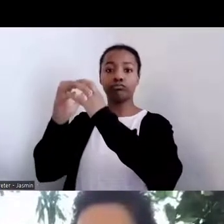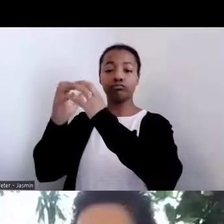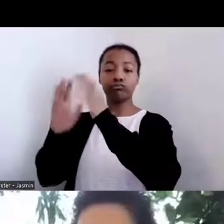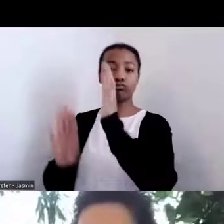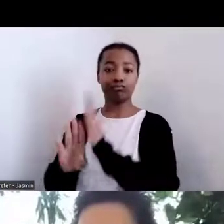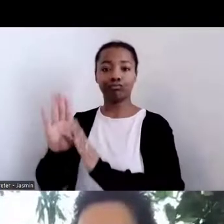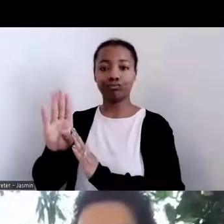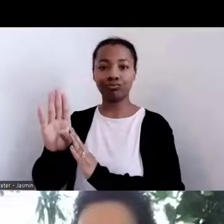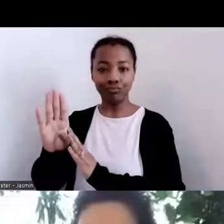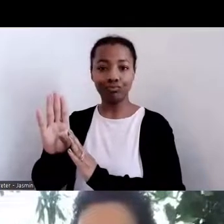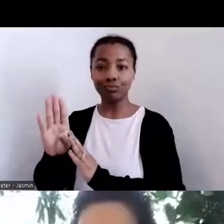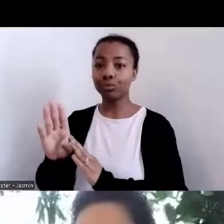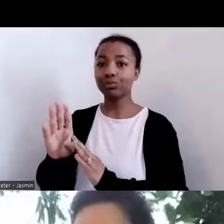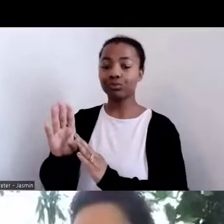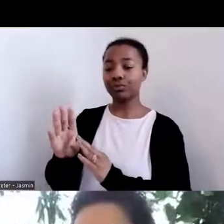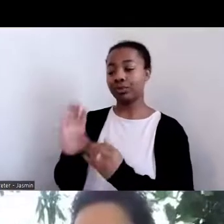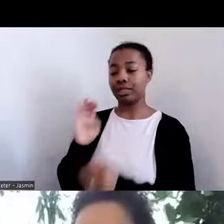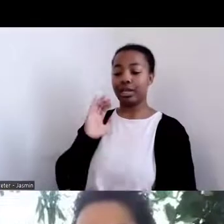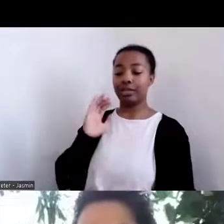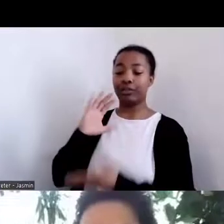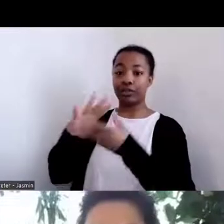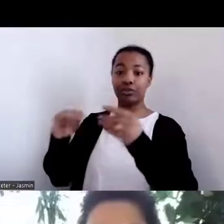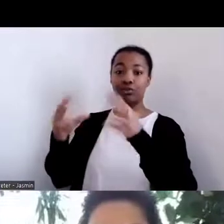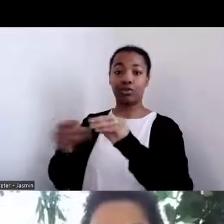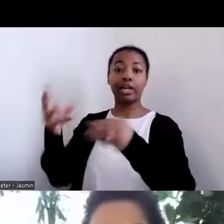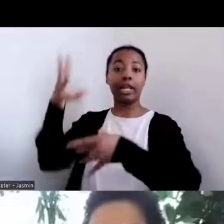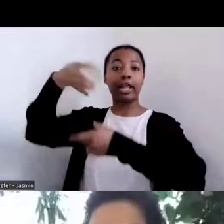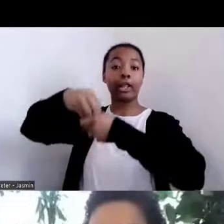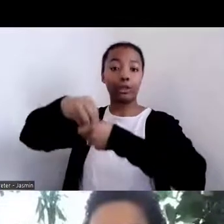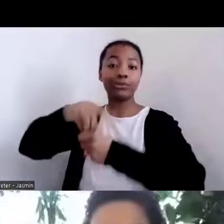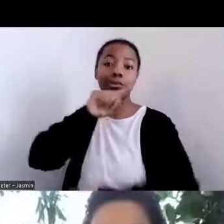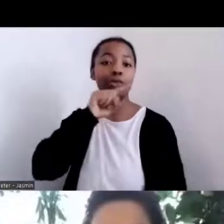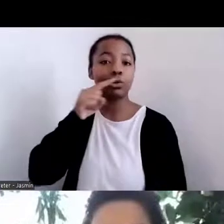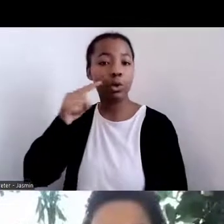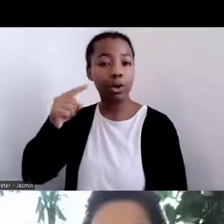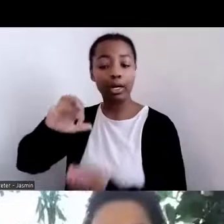corn and what it has also brought us to be able to enrich our lives.